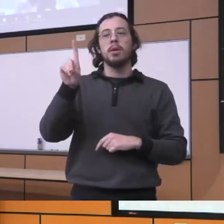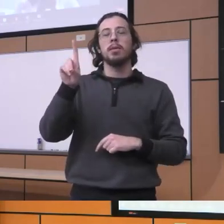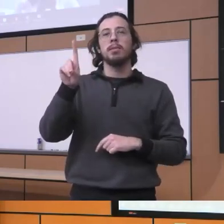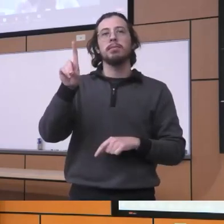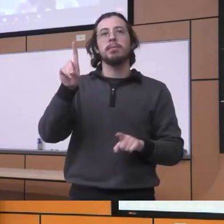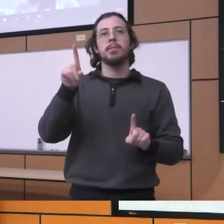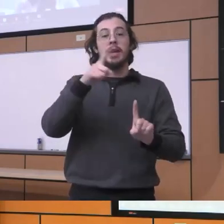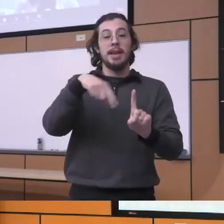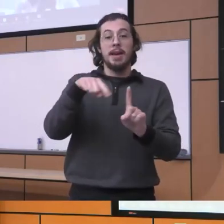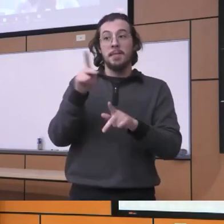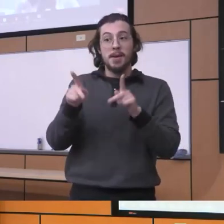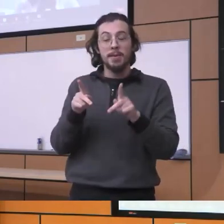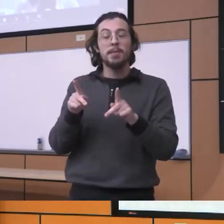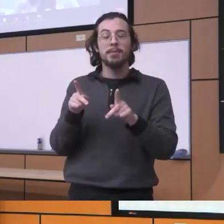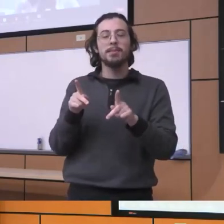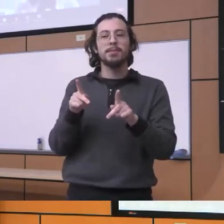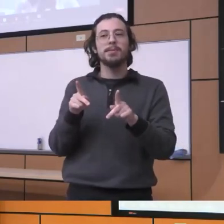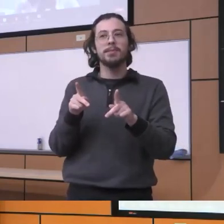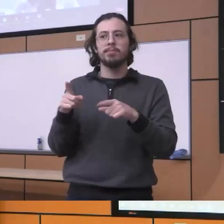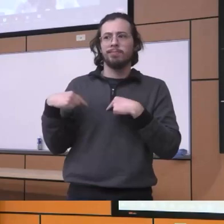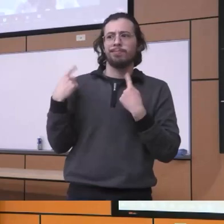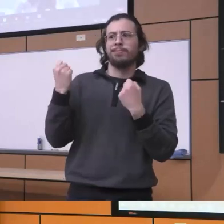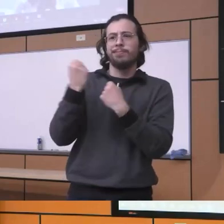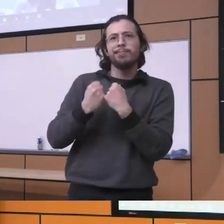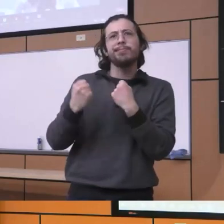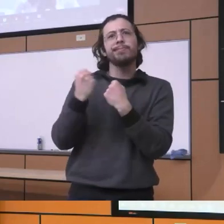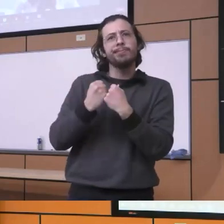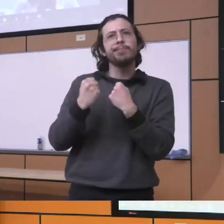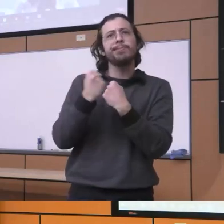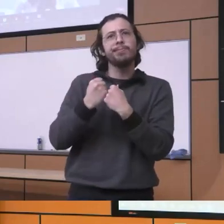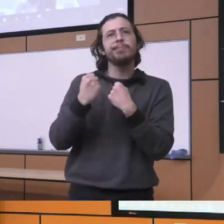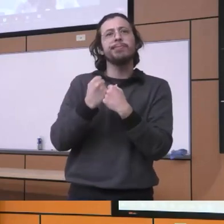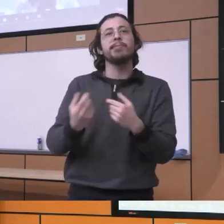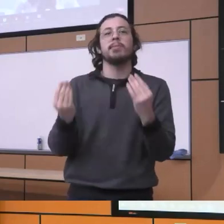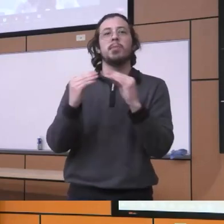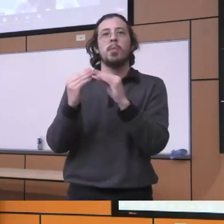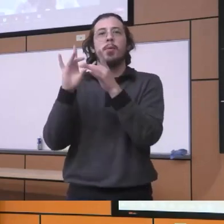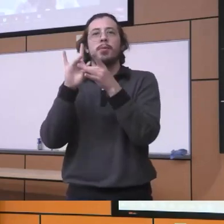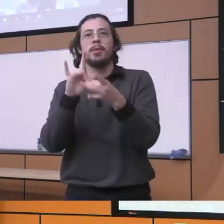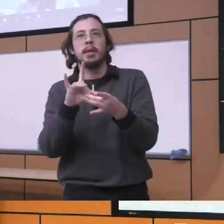you know so they they have been advocating more and more to really kind of in a sense spread the